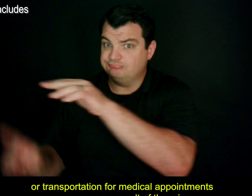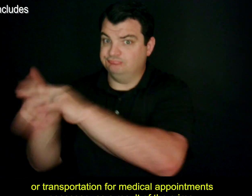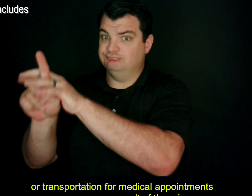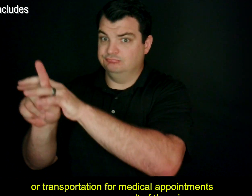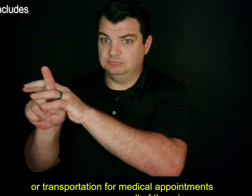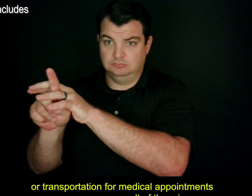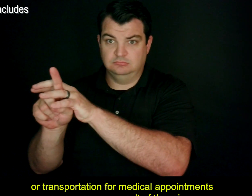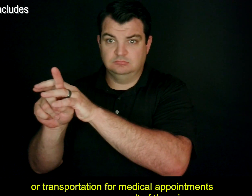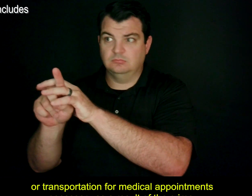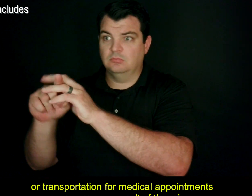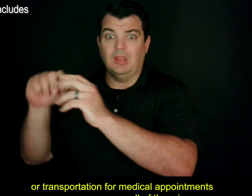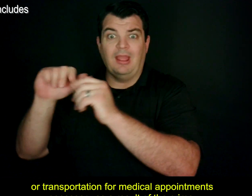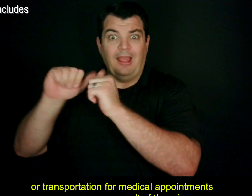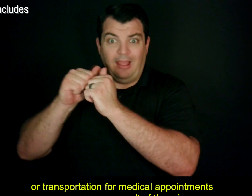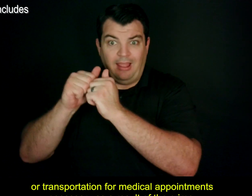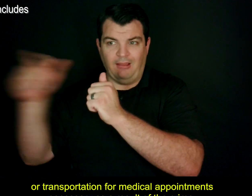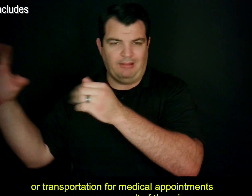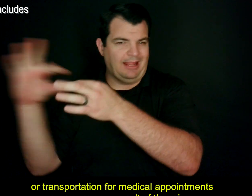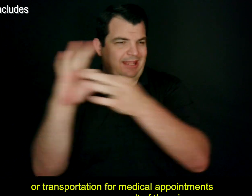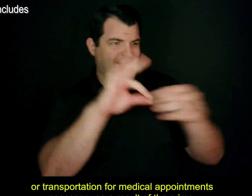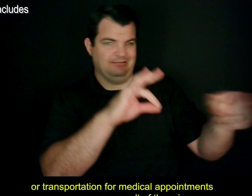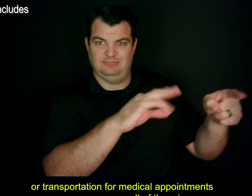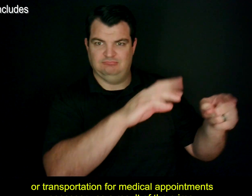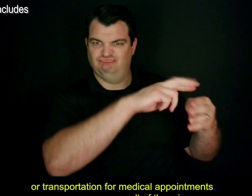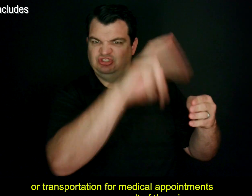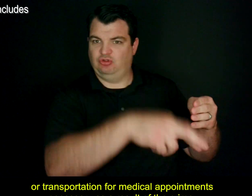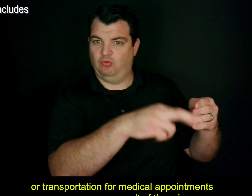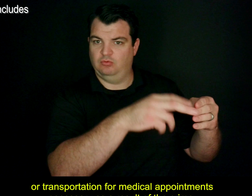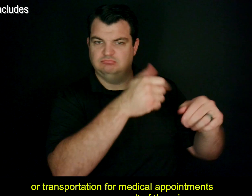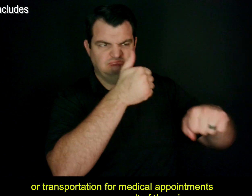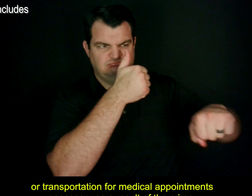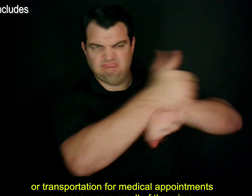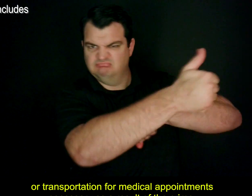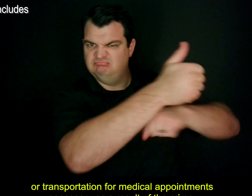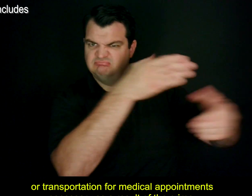or transportation for medical appointments necessary as a result of the crime.